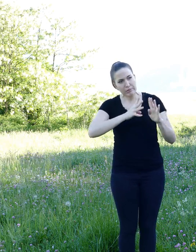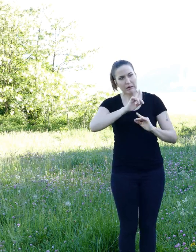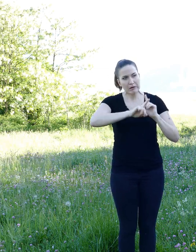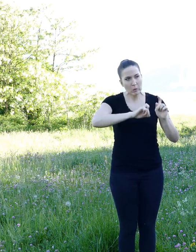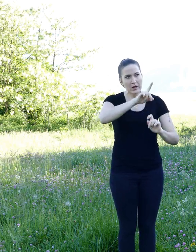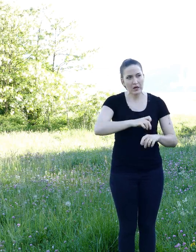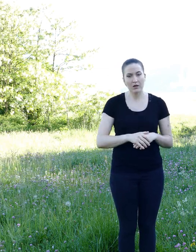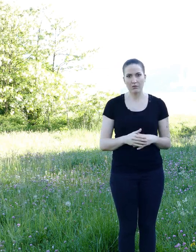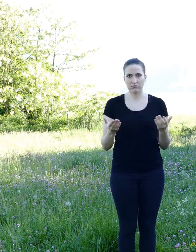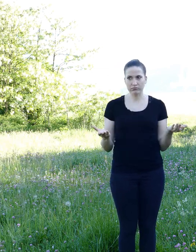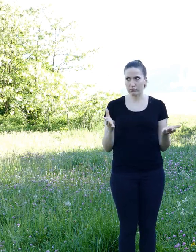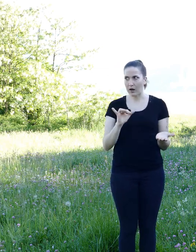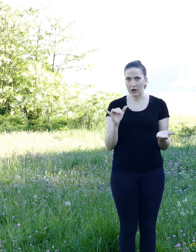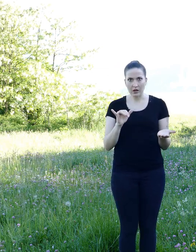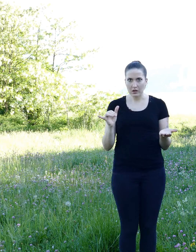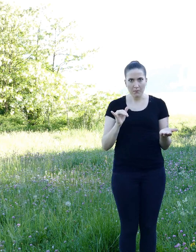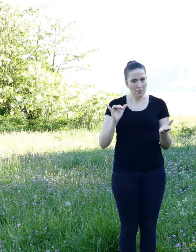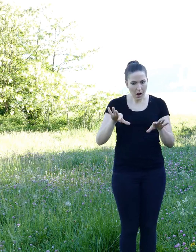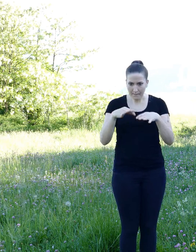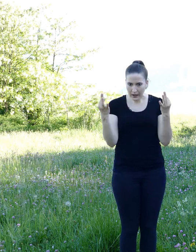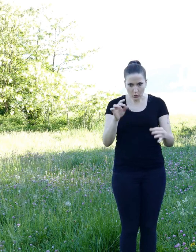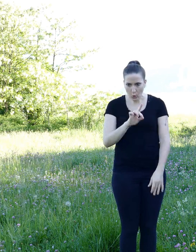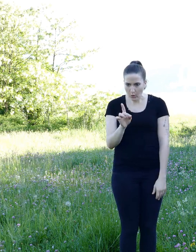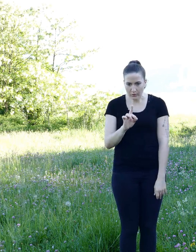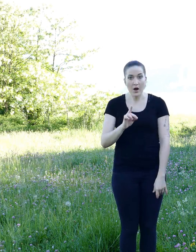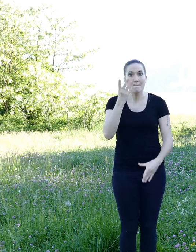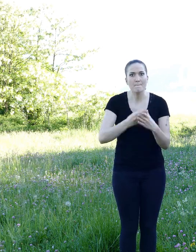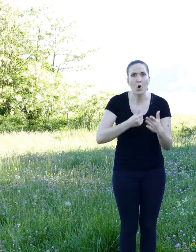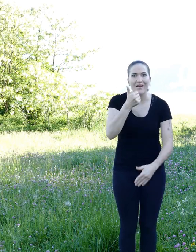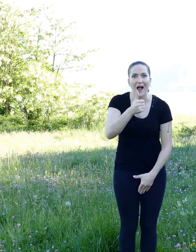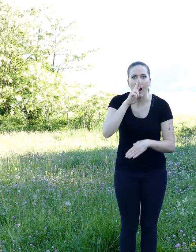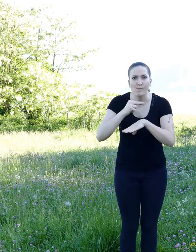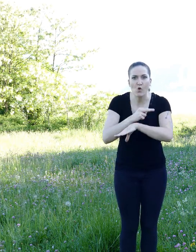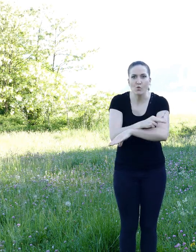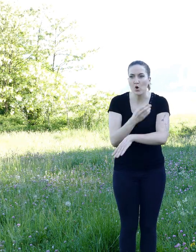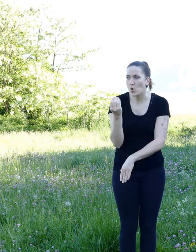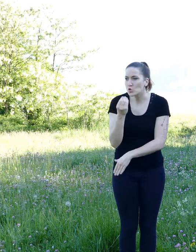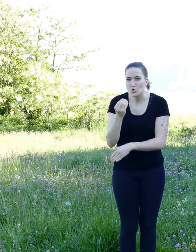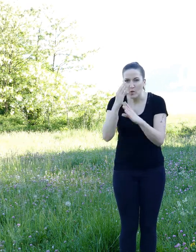"Holly hazelnut" said the squirrel; there is a missing gerbil. Where can he be hiding?